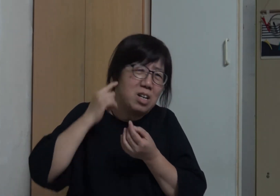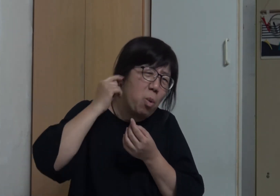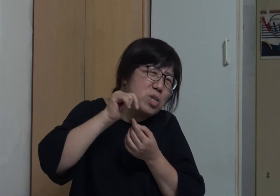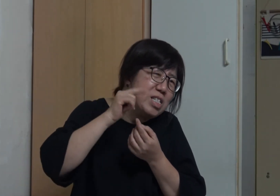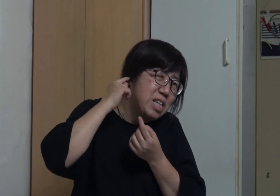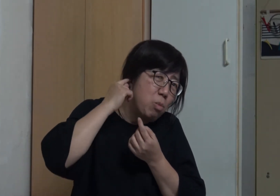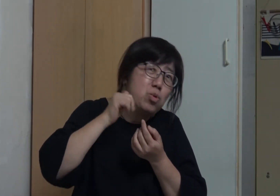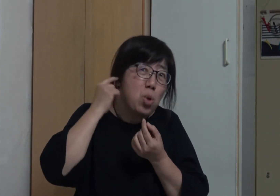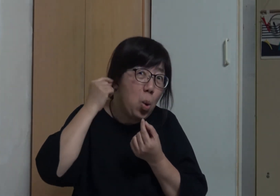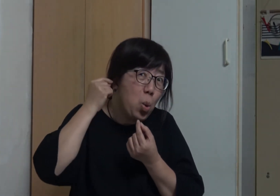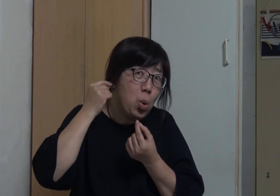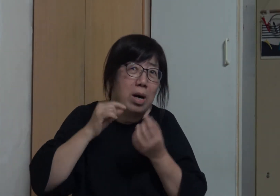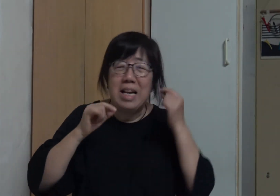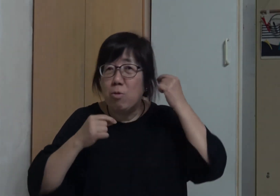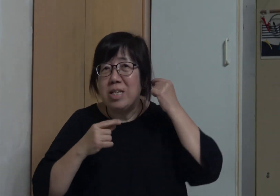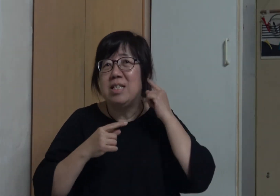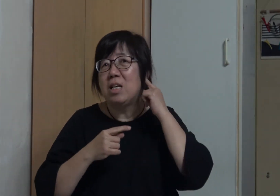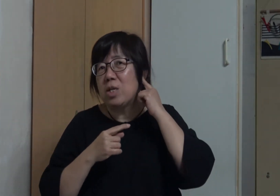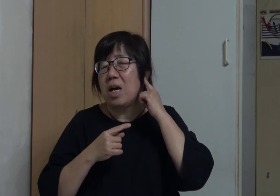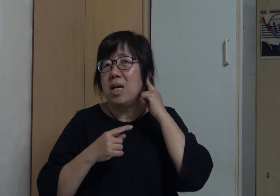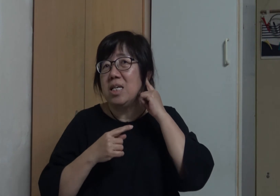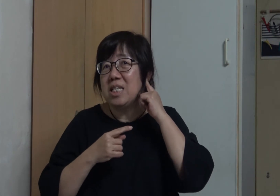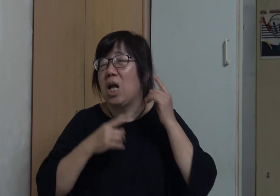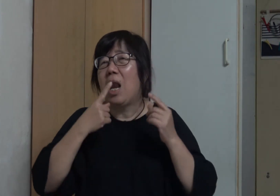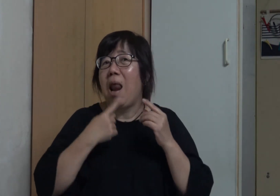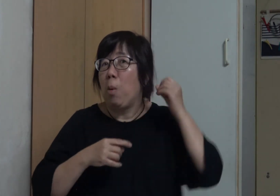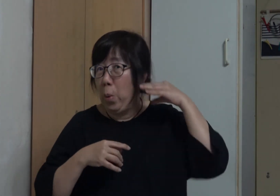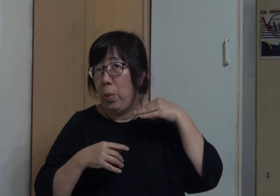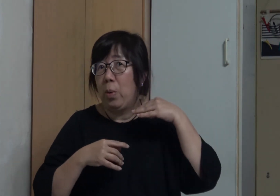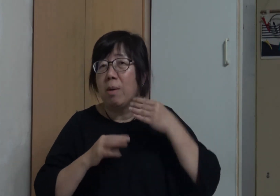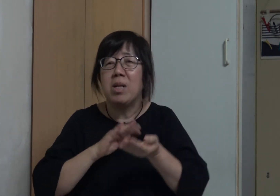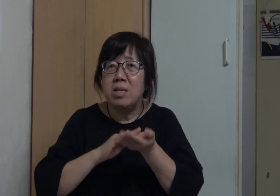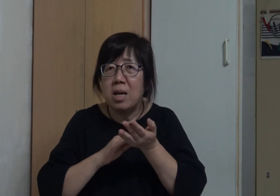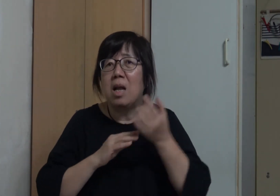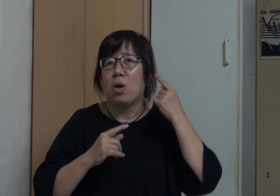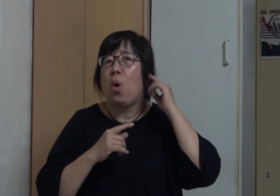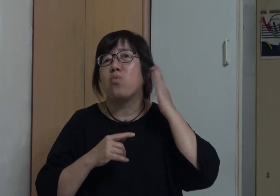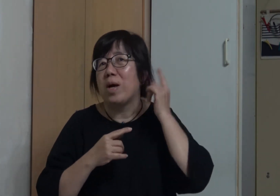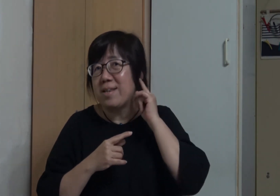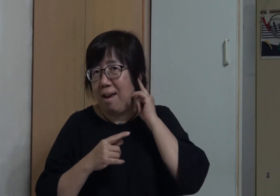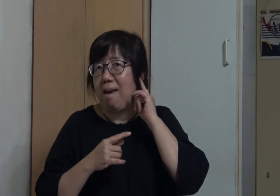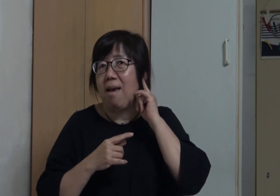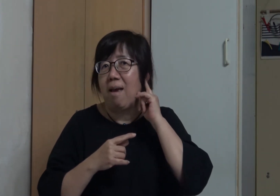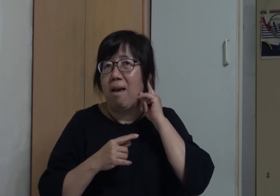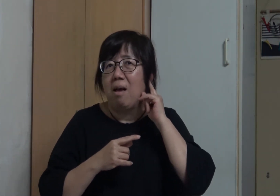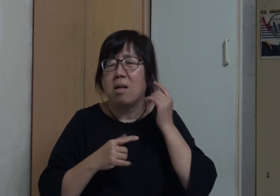She thought my ear canal was dirty She tried to clean it for me but made my ear bleed My doctor told me I had hearing loss in one ear